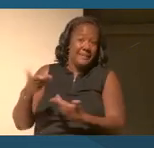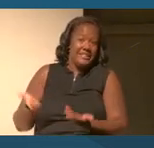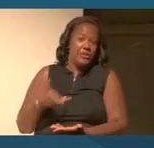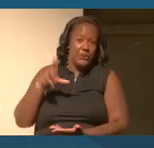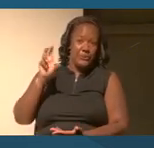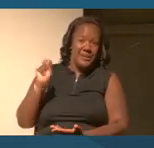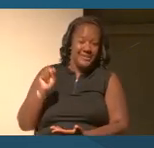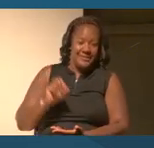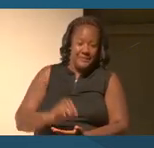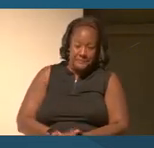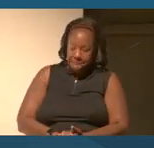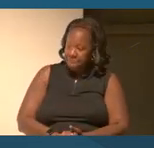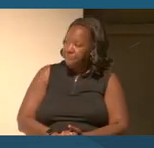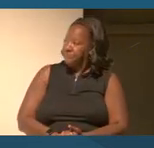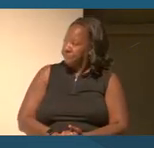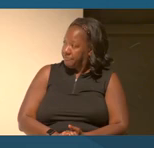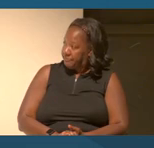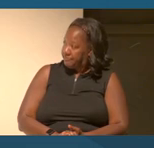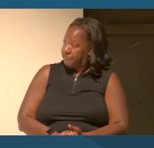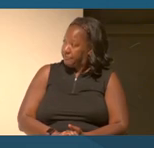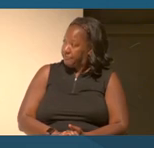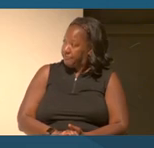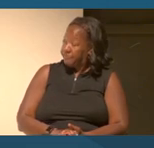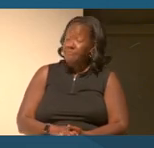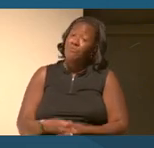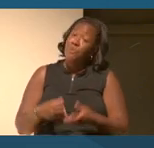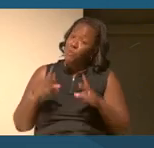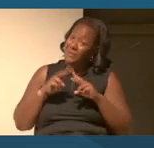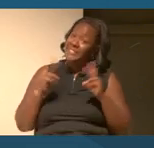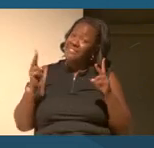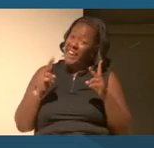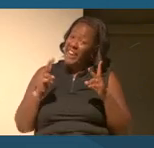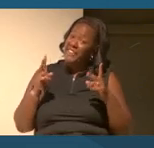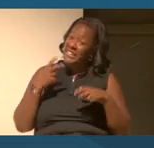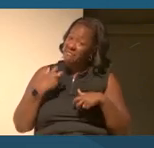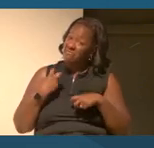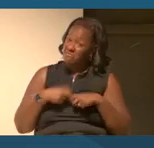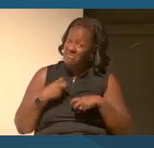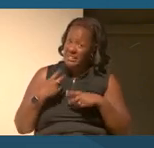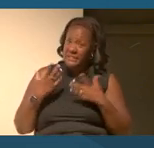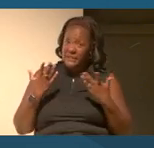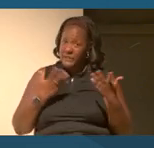And so this is where it becomes very tricky for many populations as to where do I fit,